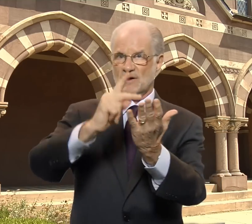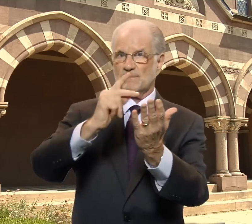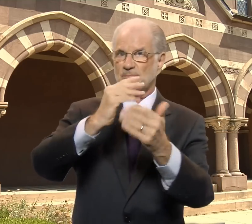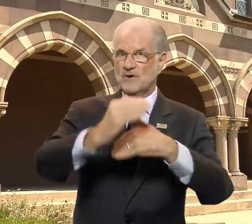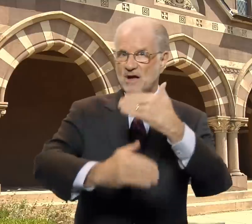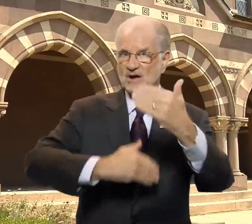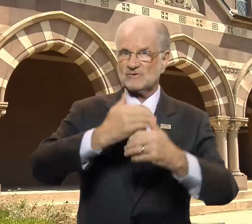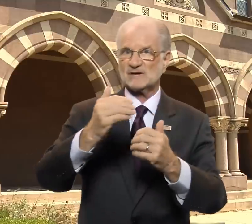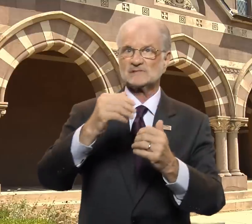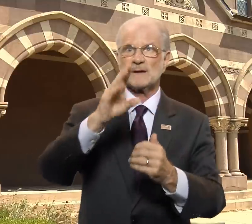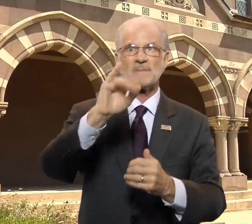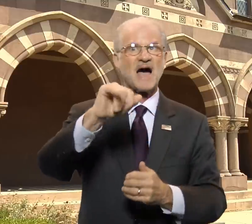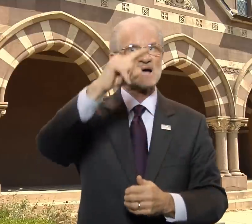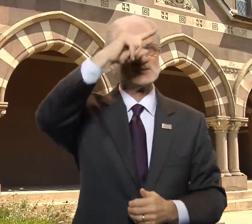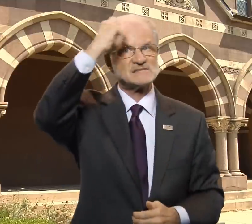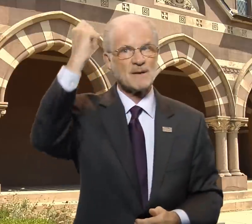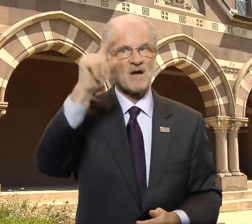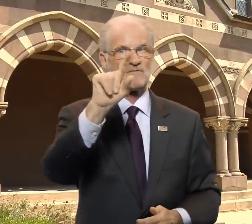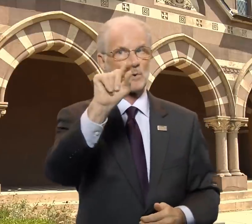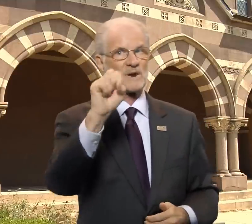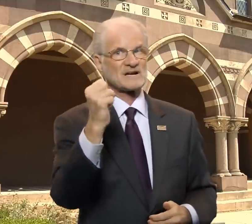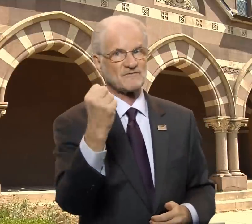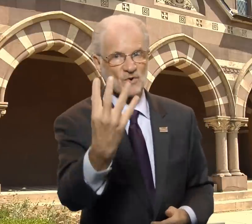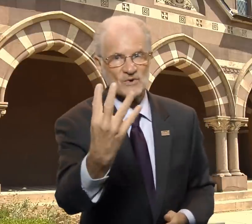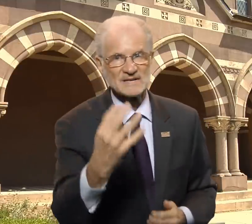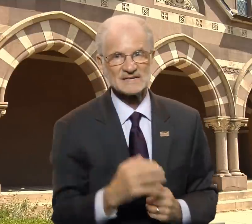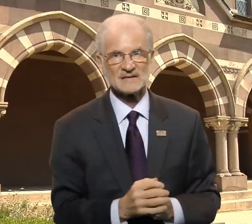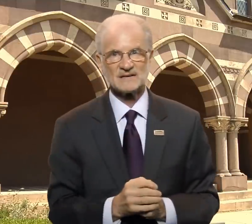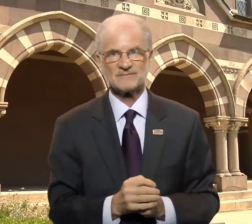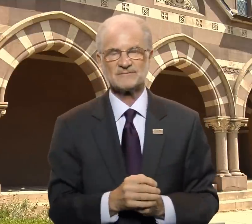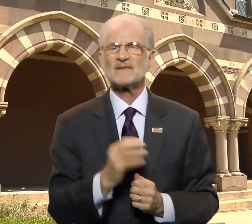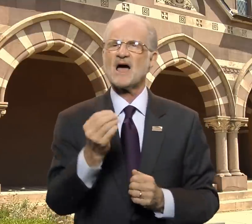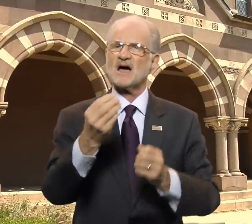and share our progress by summer 2014.